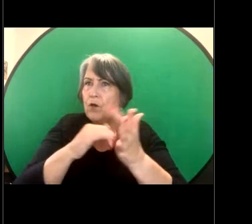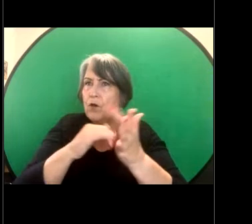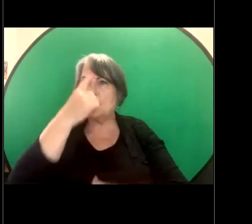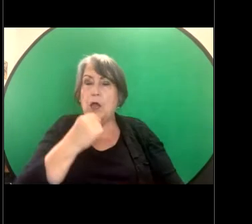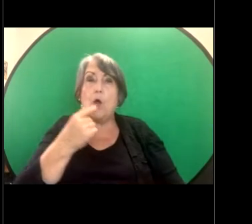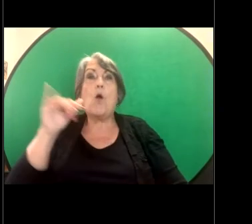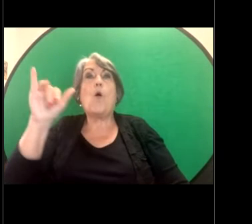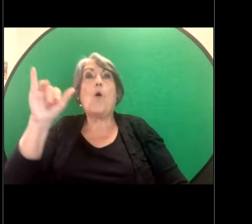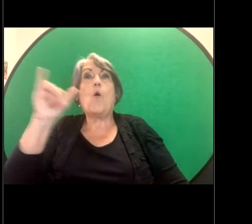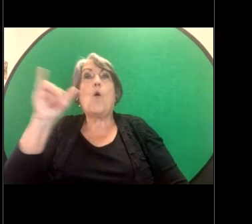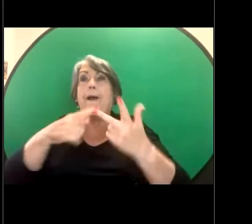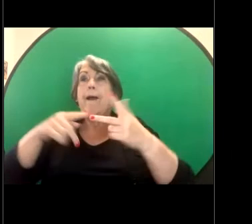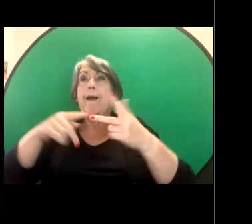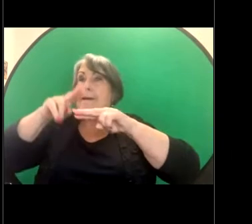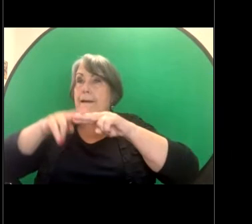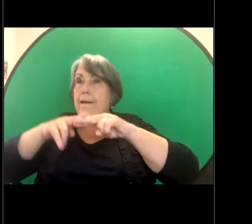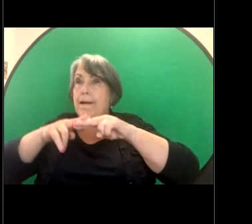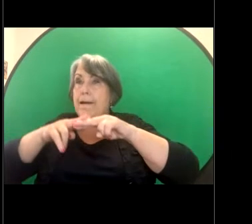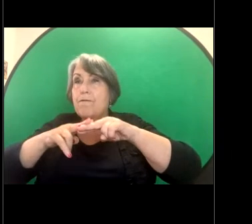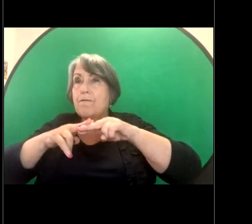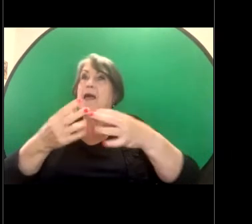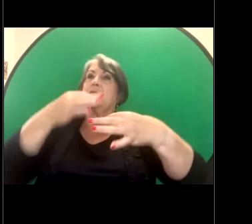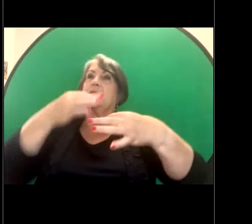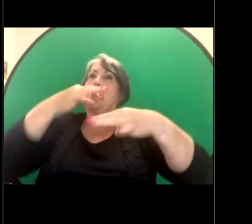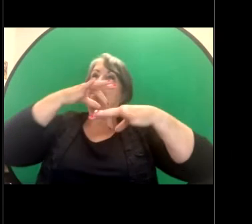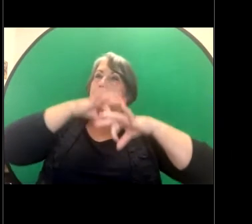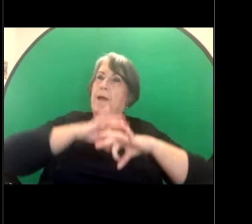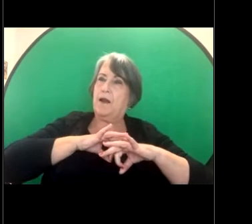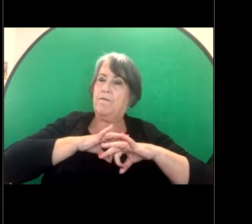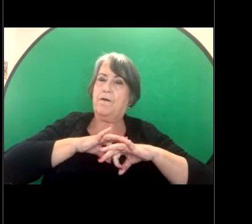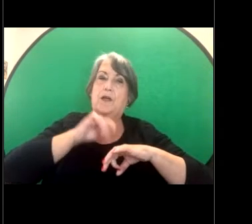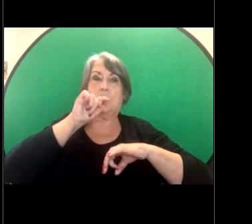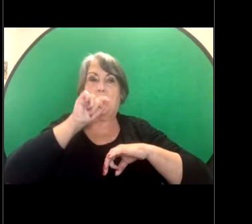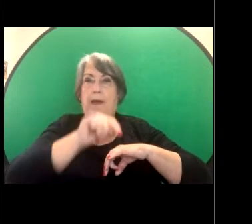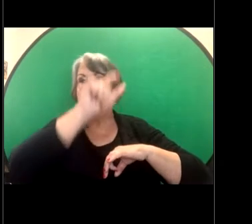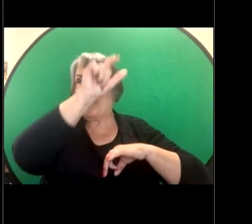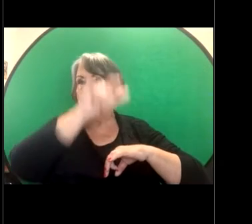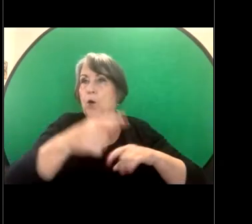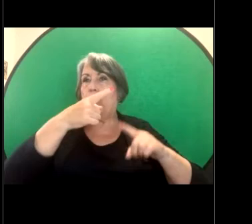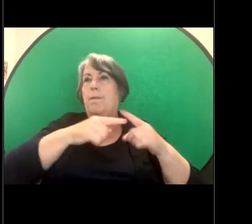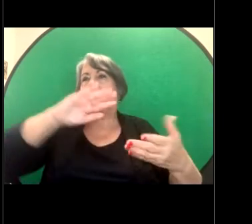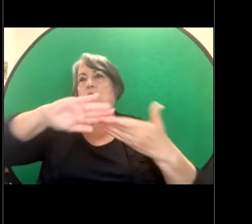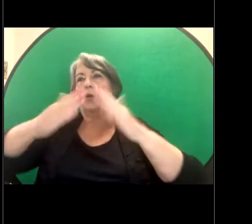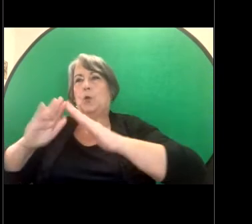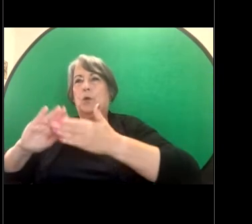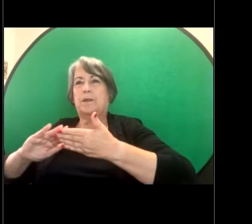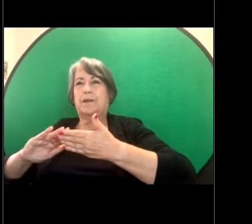there's likely to be a benefit to the applicant or the community in the use of public funds.